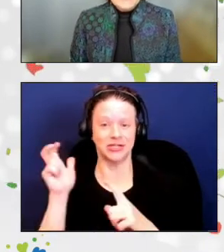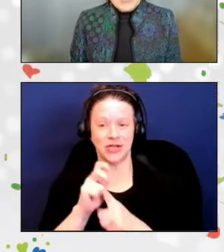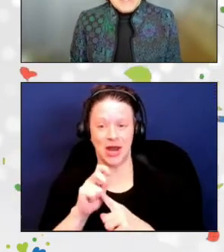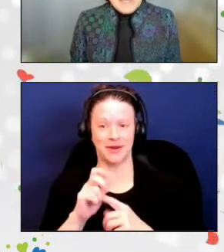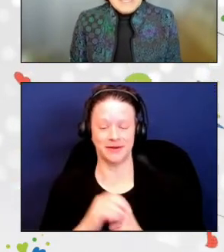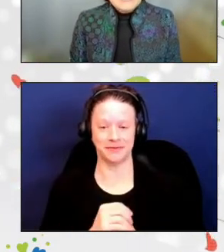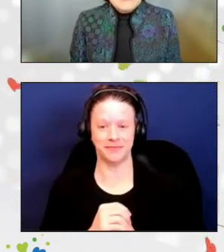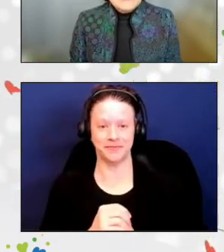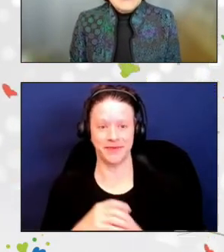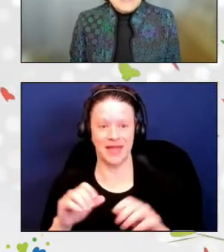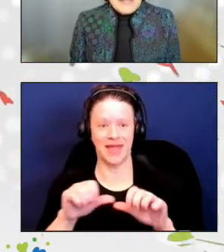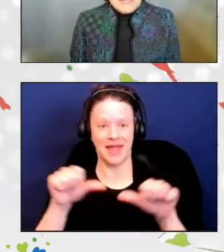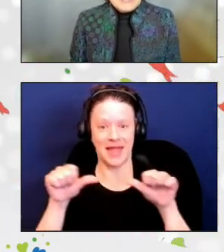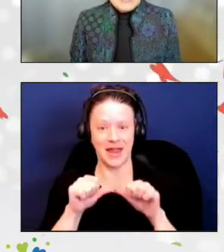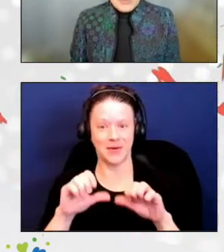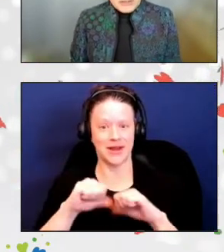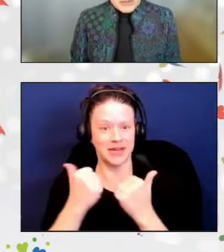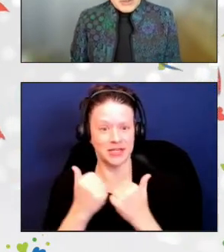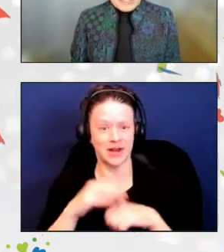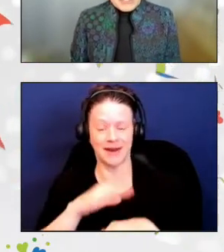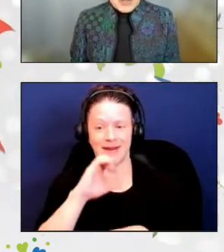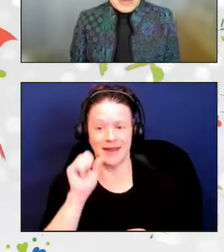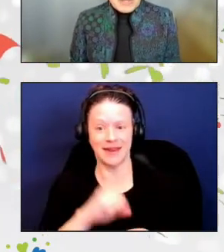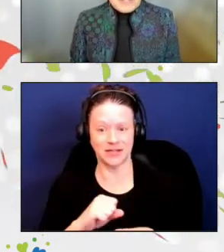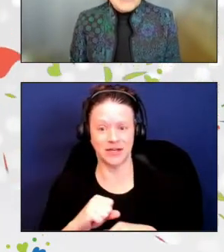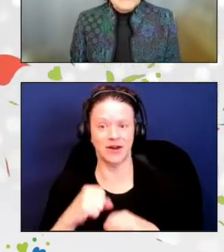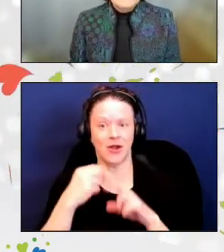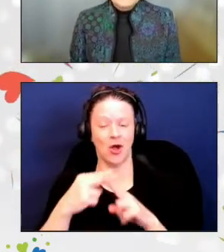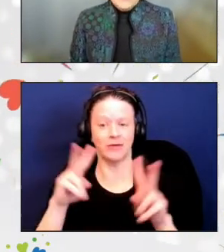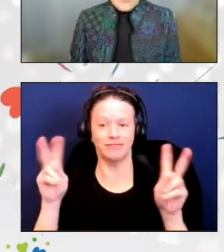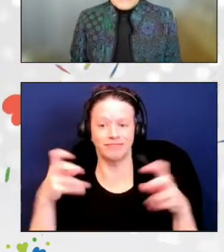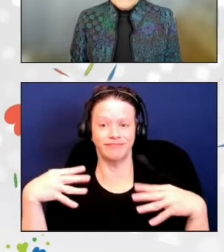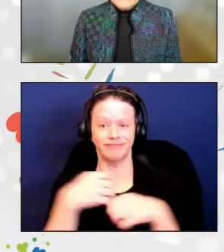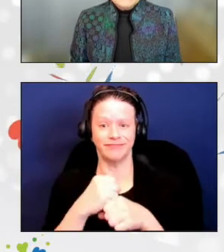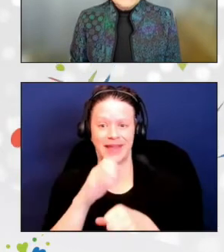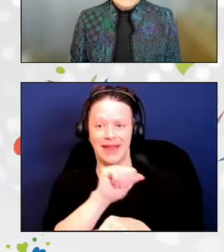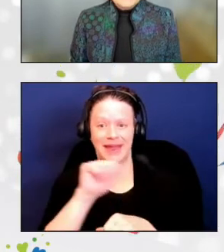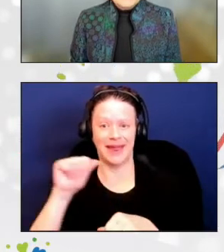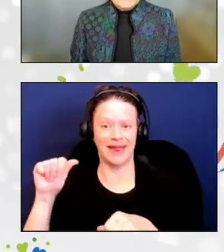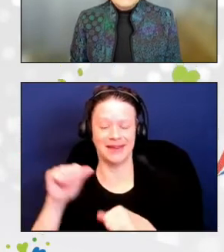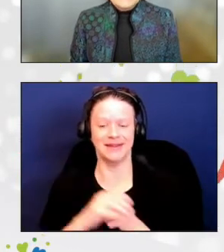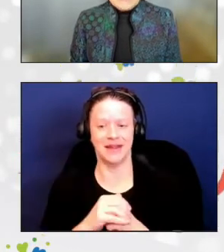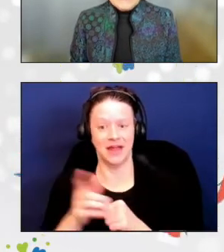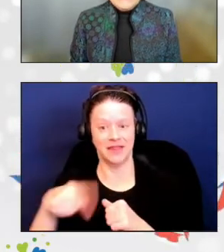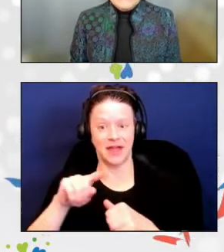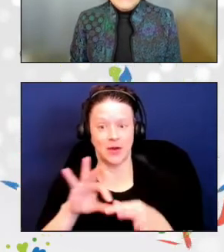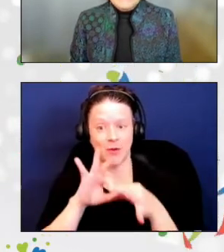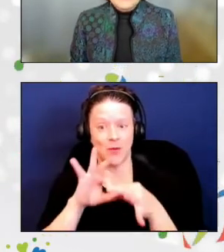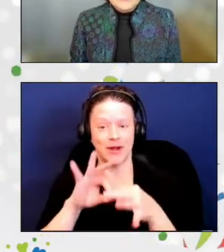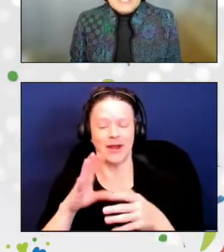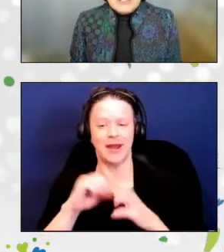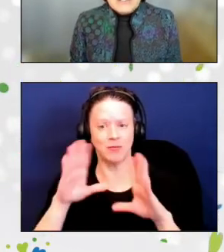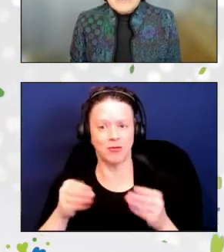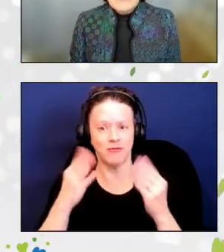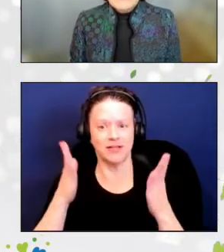Area Agencies on Aging, also known as AAAs coordinate and provide services at the regional